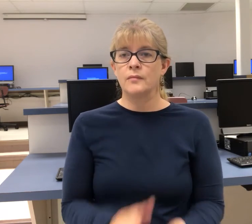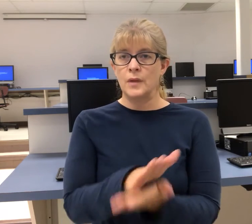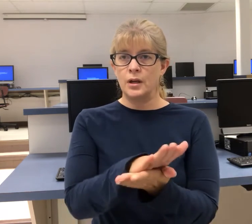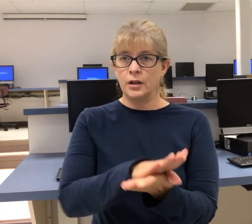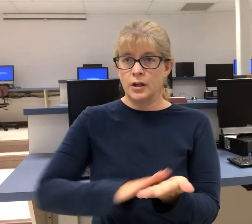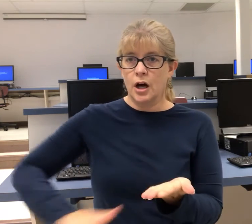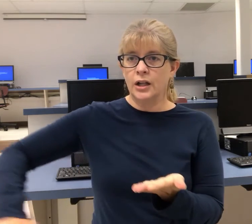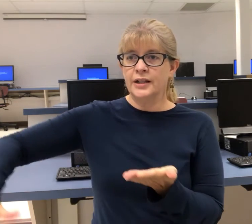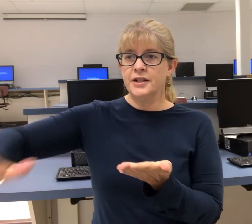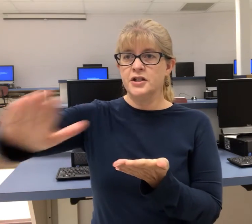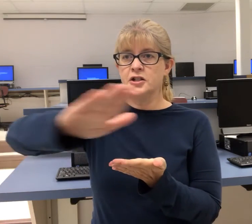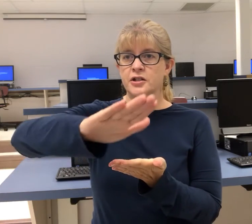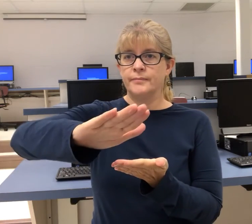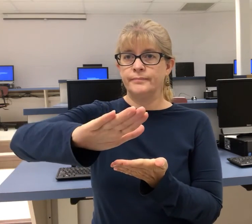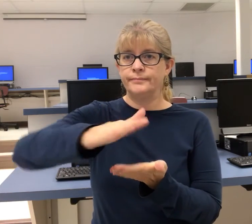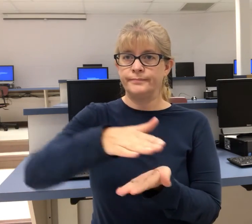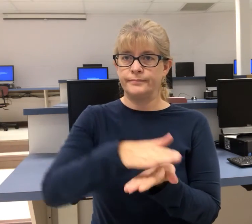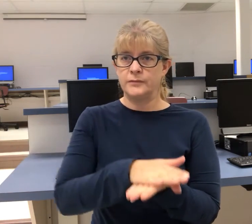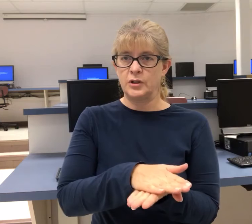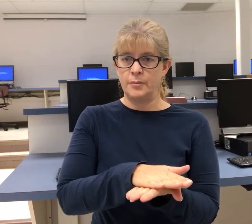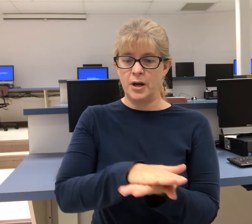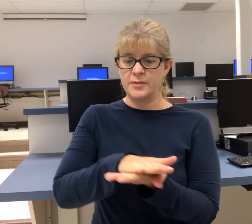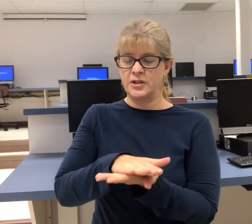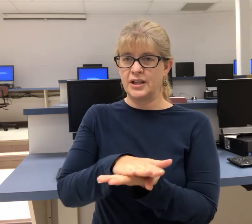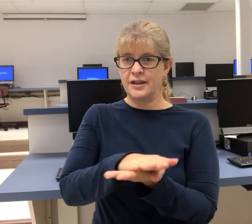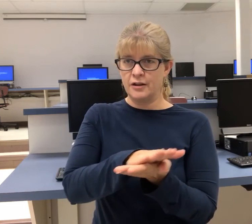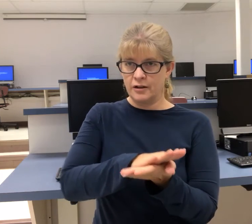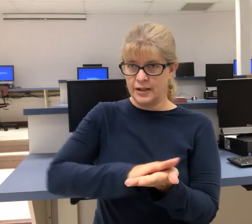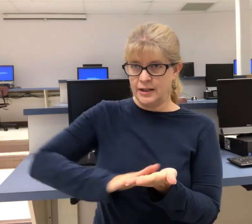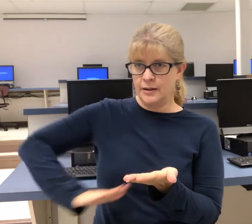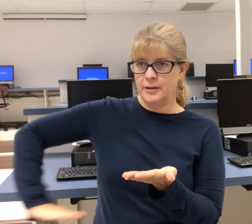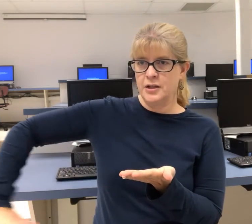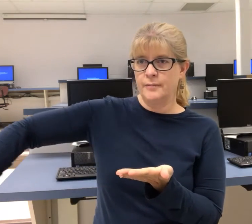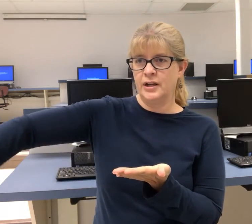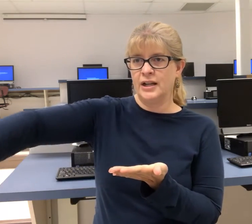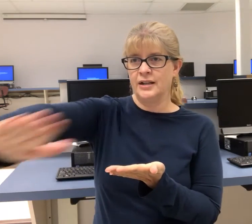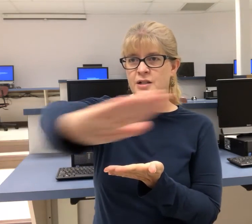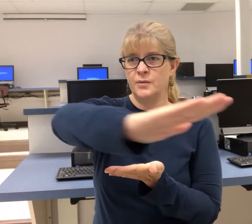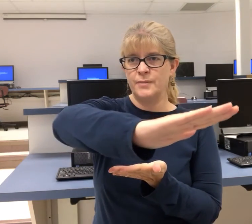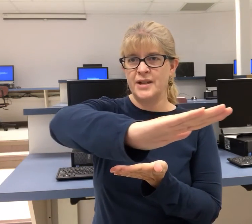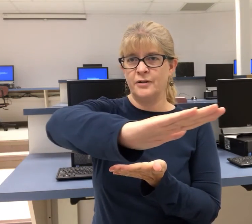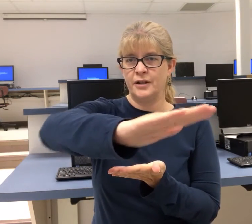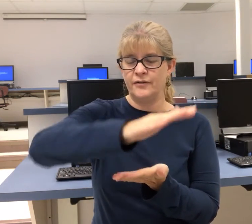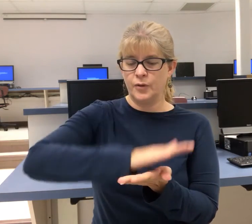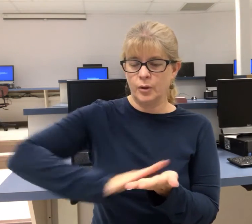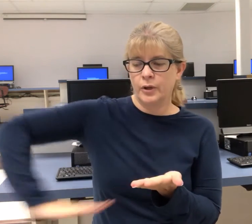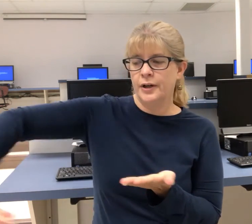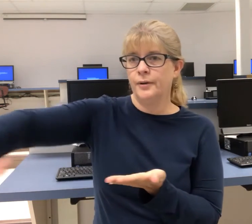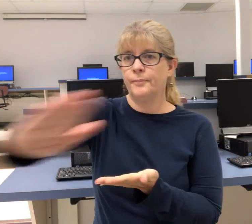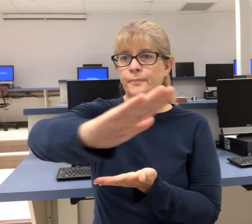college palms are together and then the dominant hand sweeps out and forward